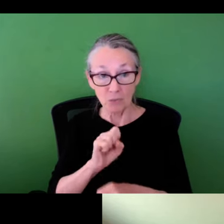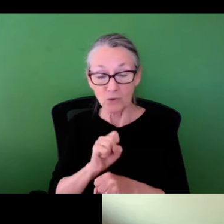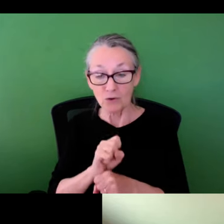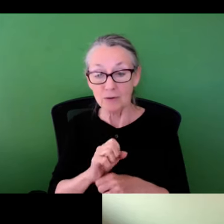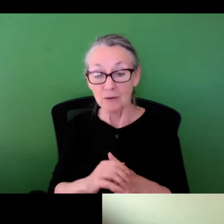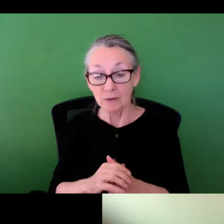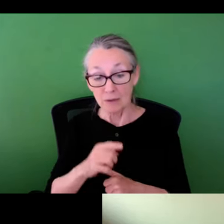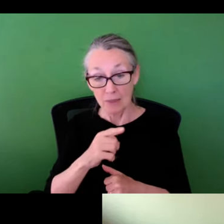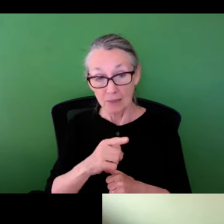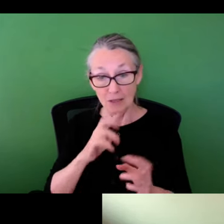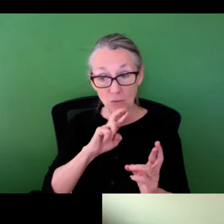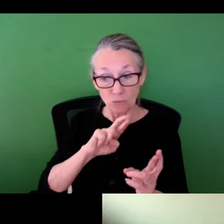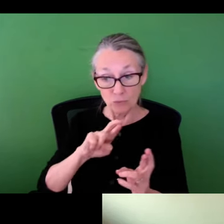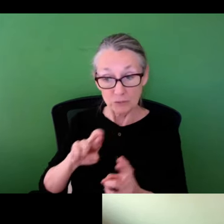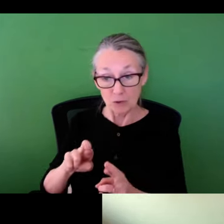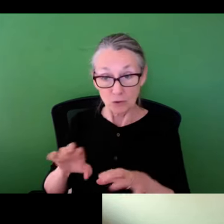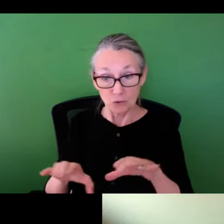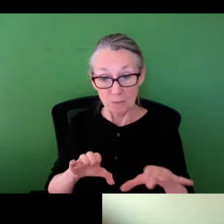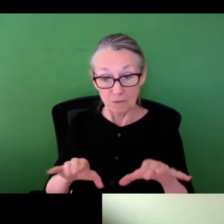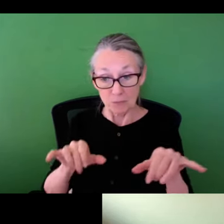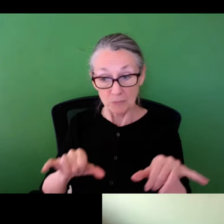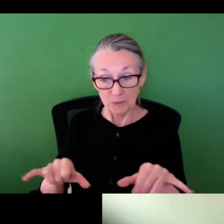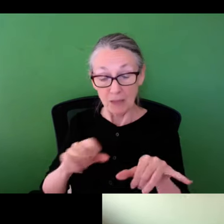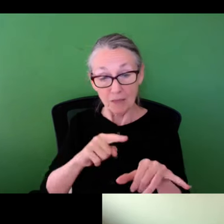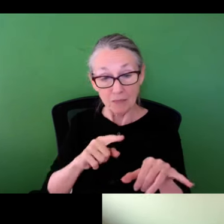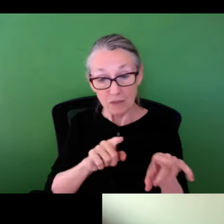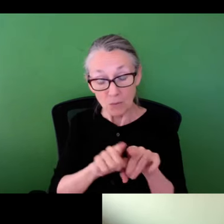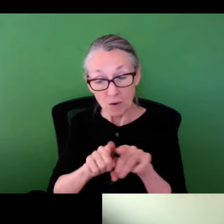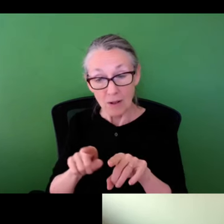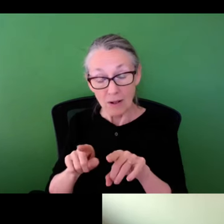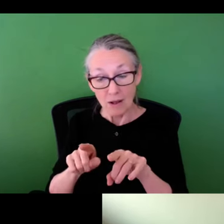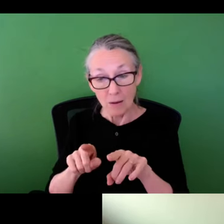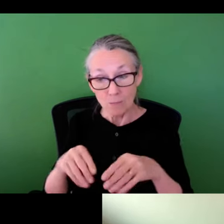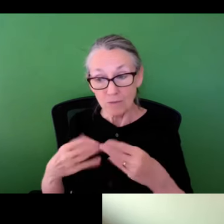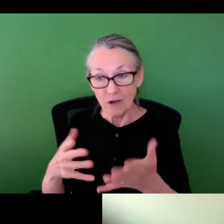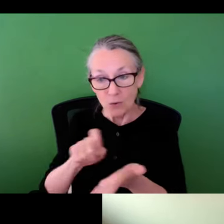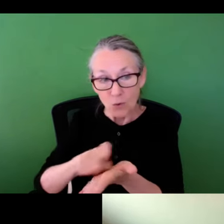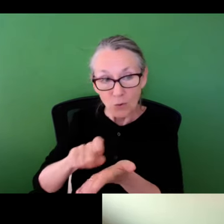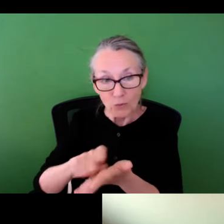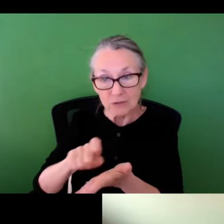as a part of that work, not only were they responding to the performance